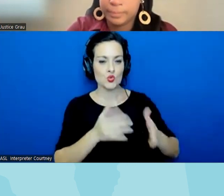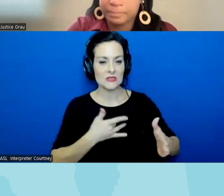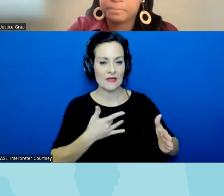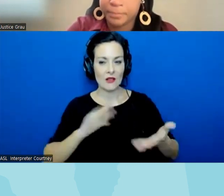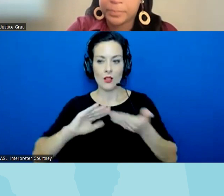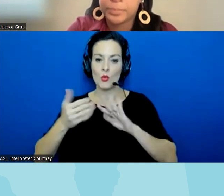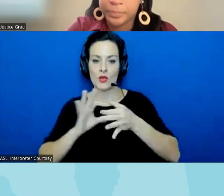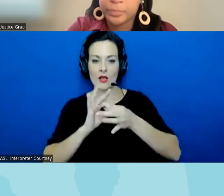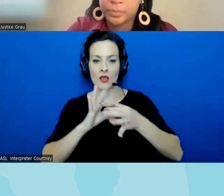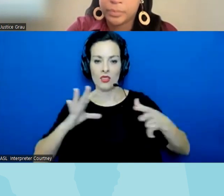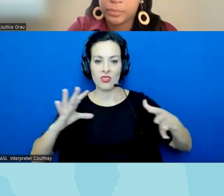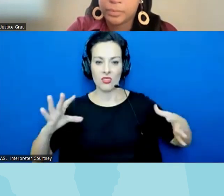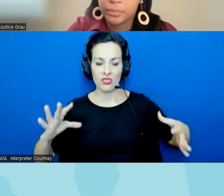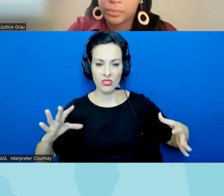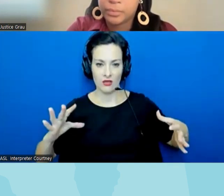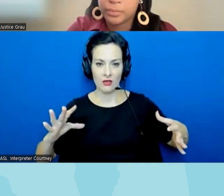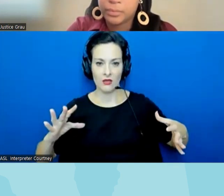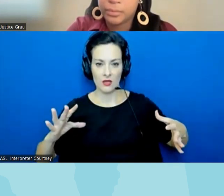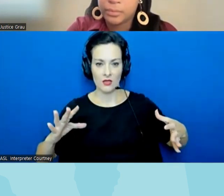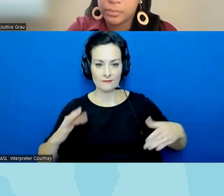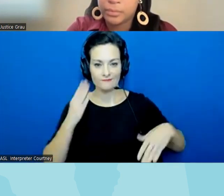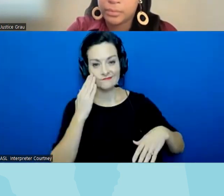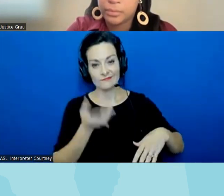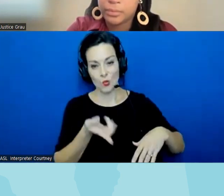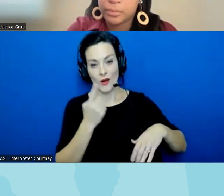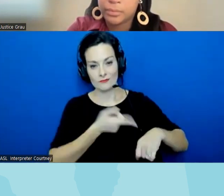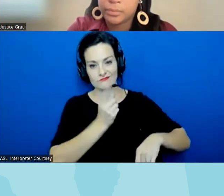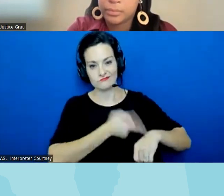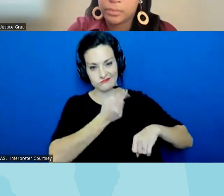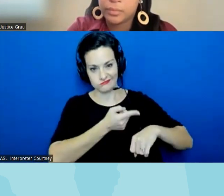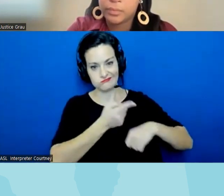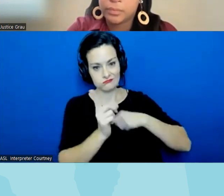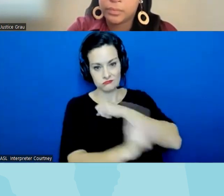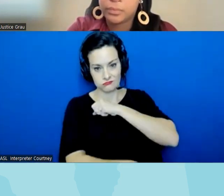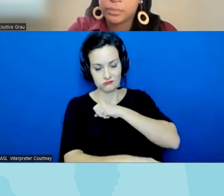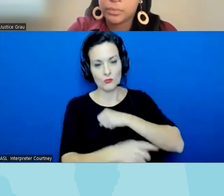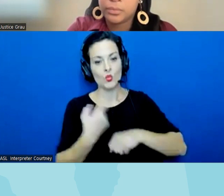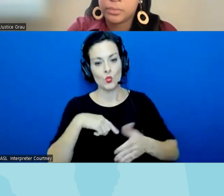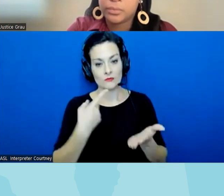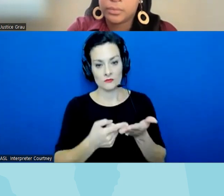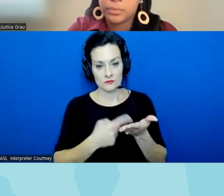you know largely through discipline and that's one of the ways that we we are talking about but